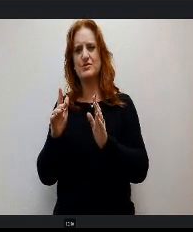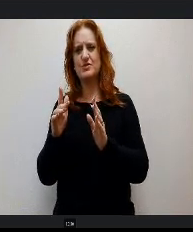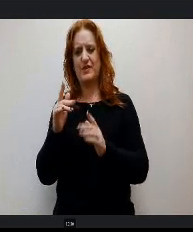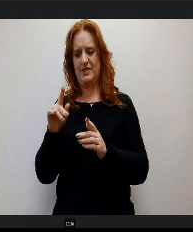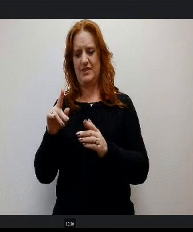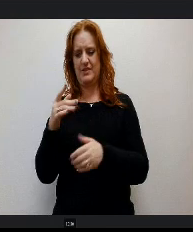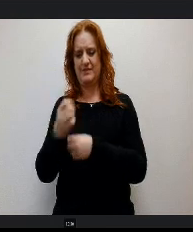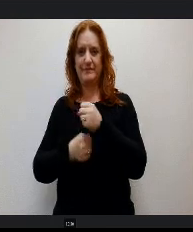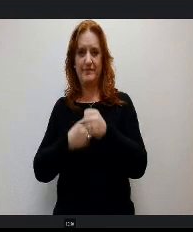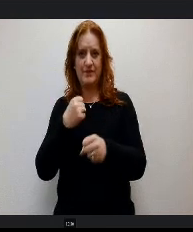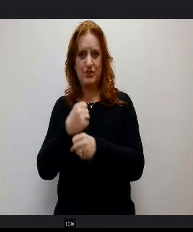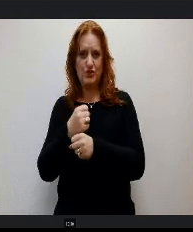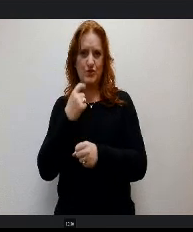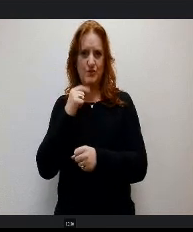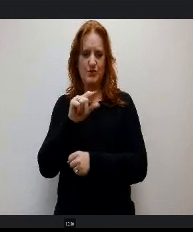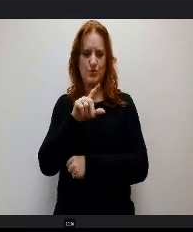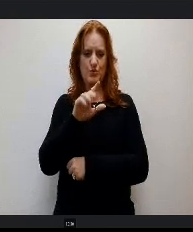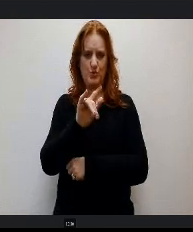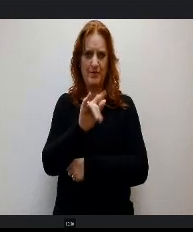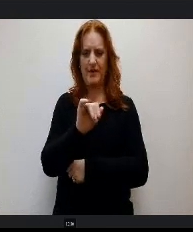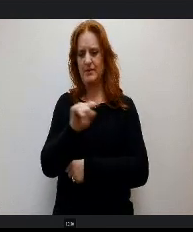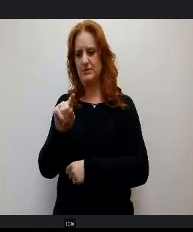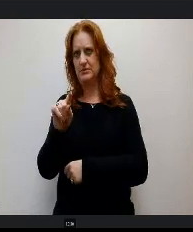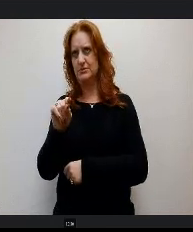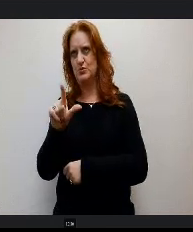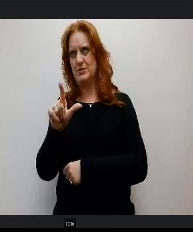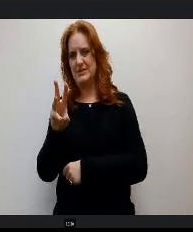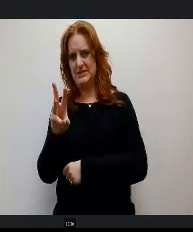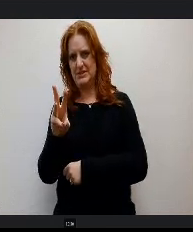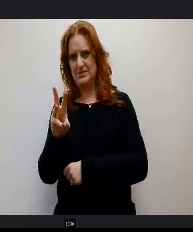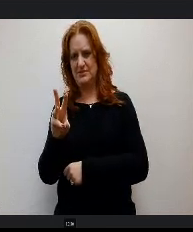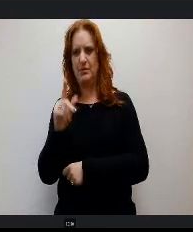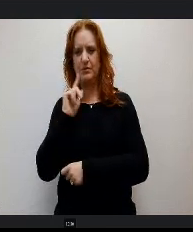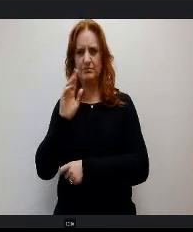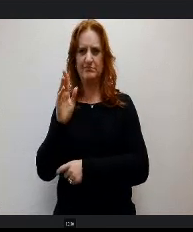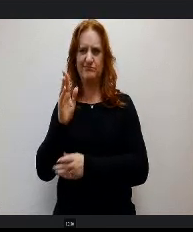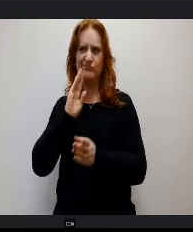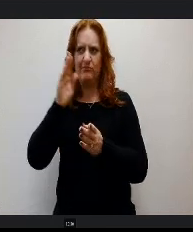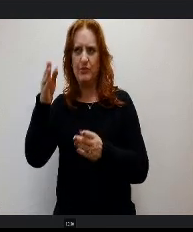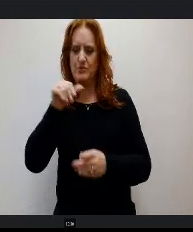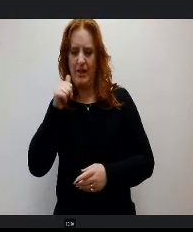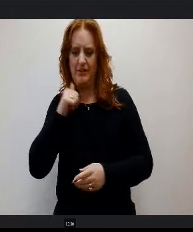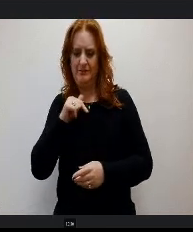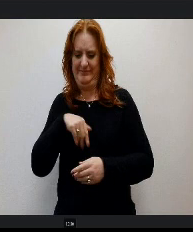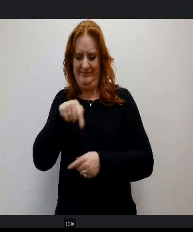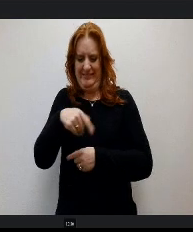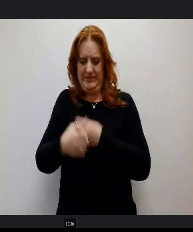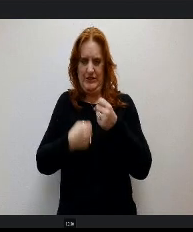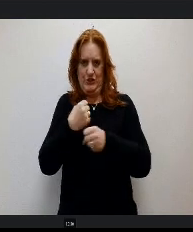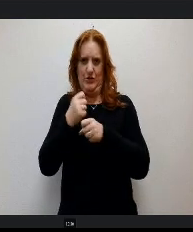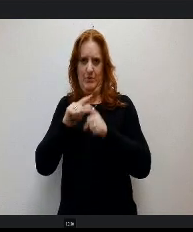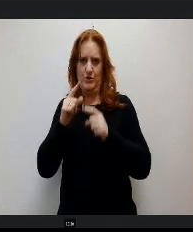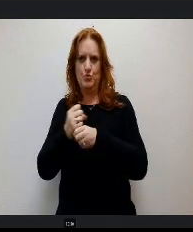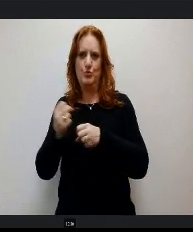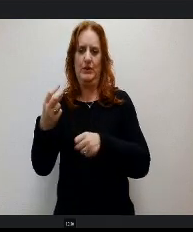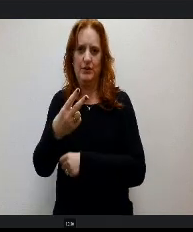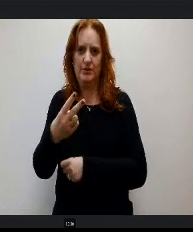so a little bit further down the road Not this next fiscal year, but really seeks to